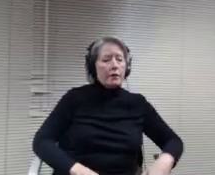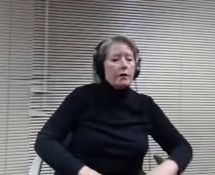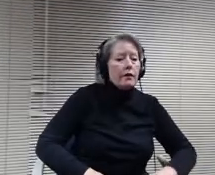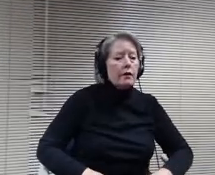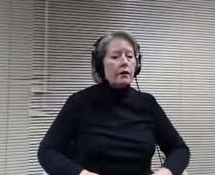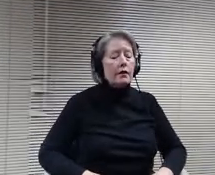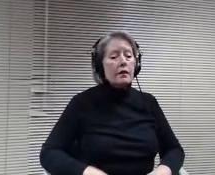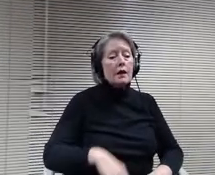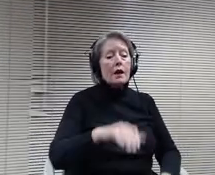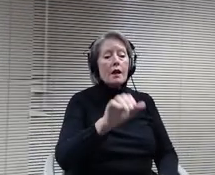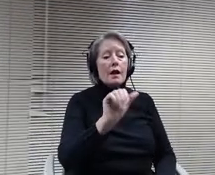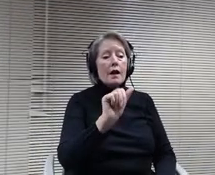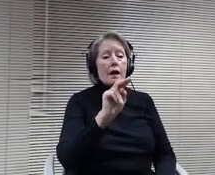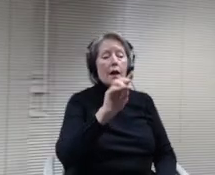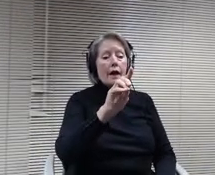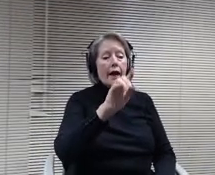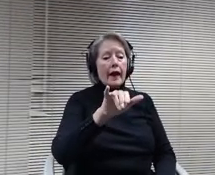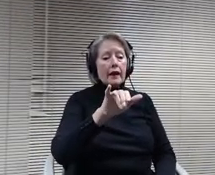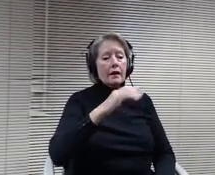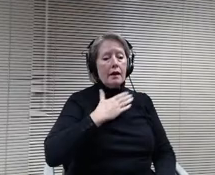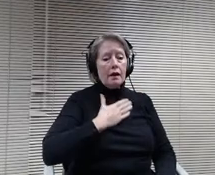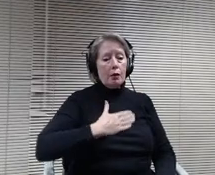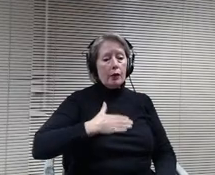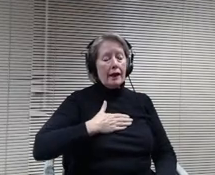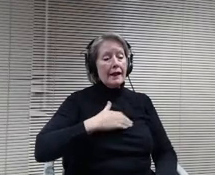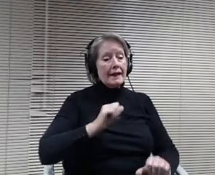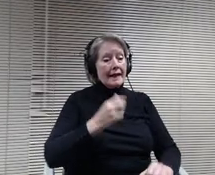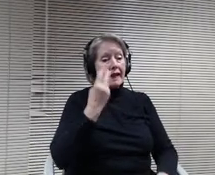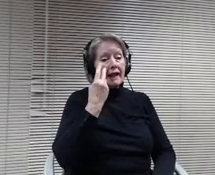Any questions or discussion feedback for Principal Gilbertson.